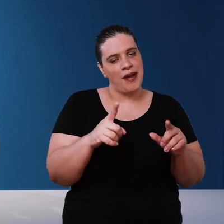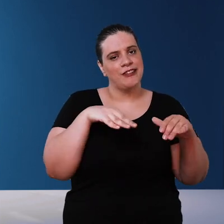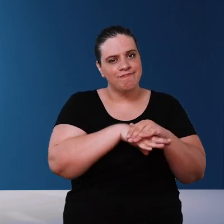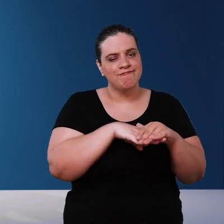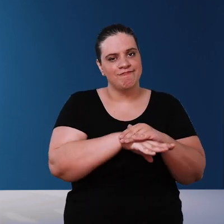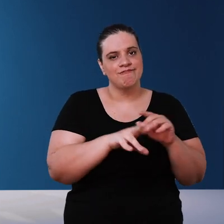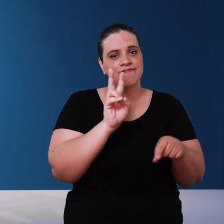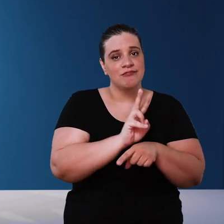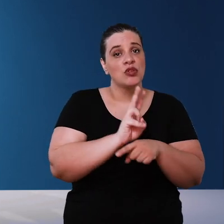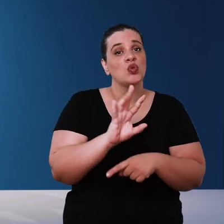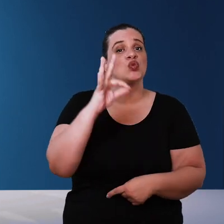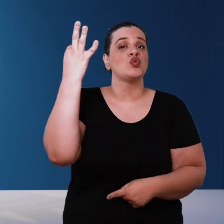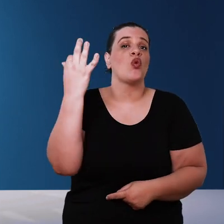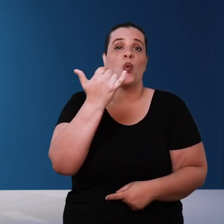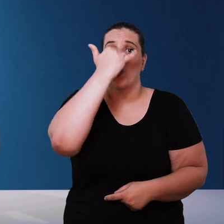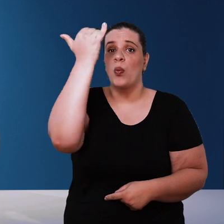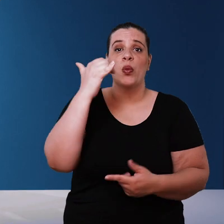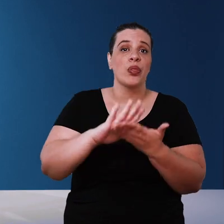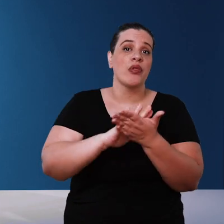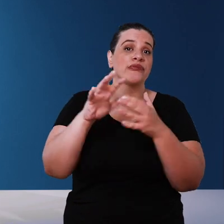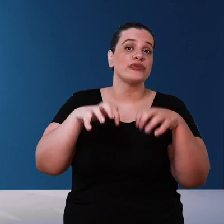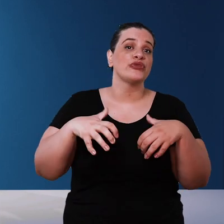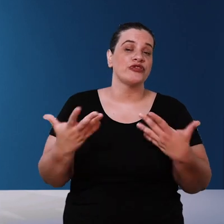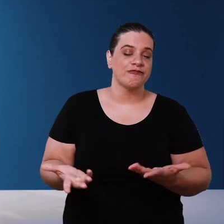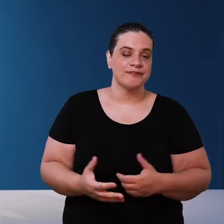where the rains are more constant, in order